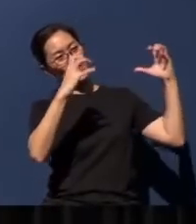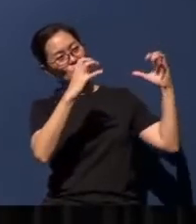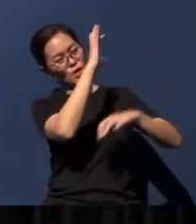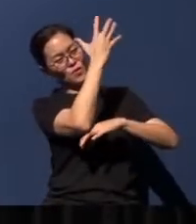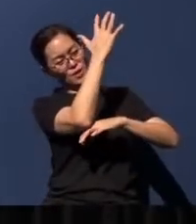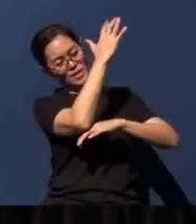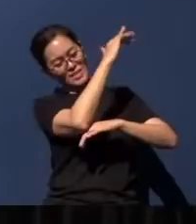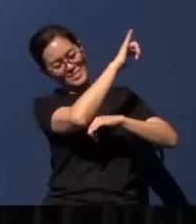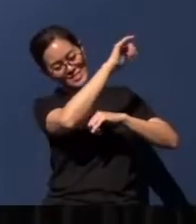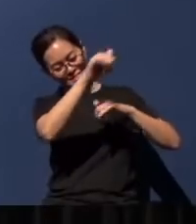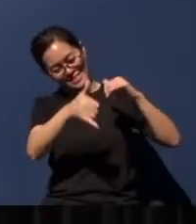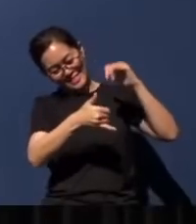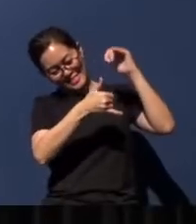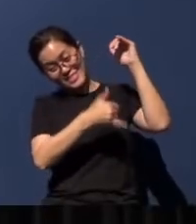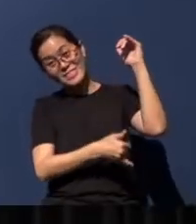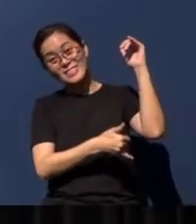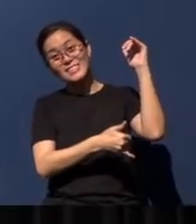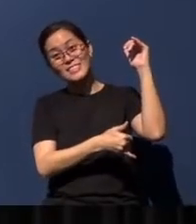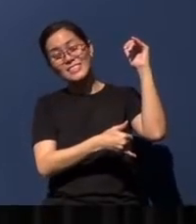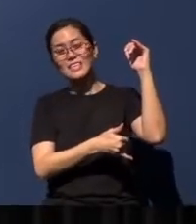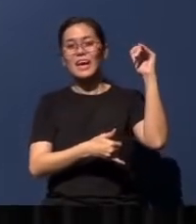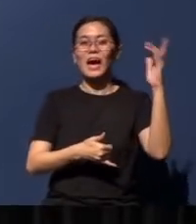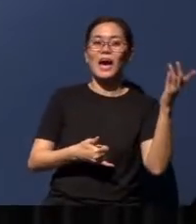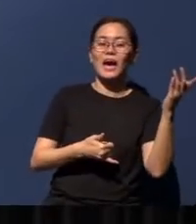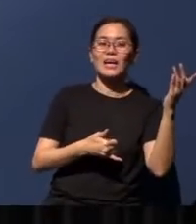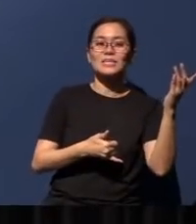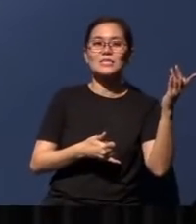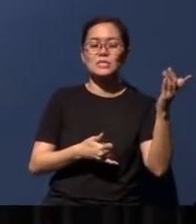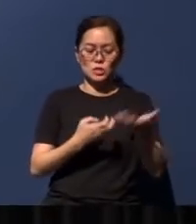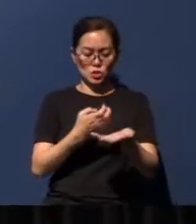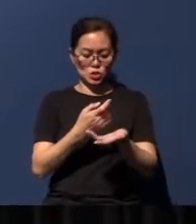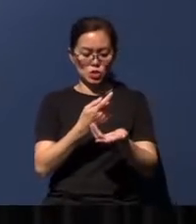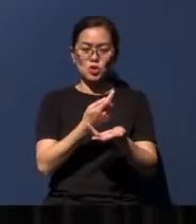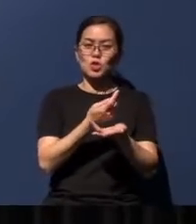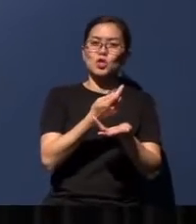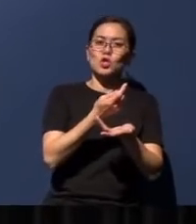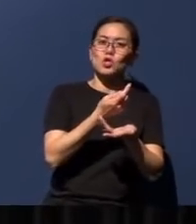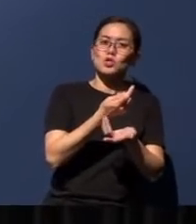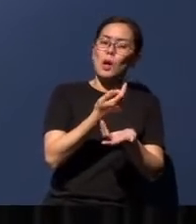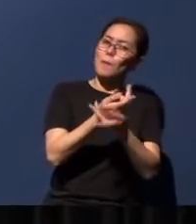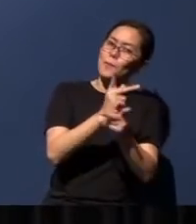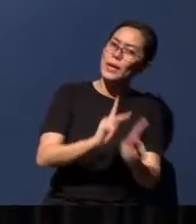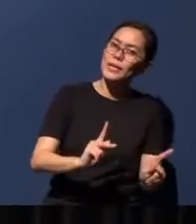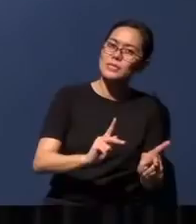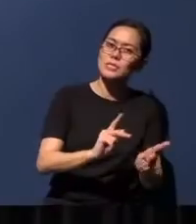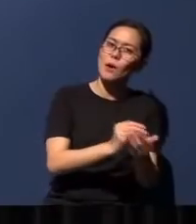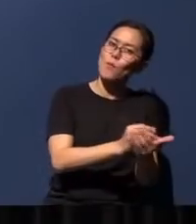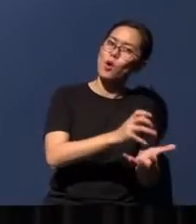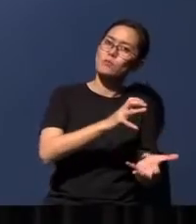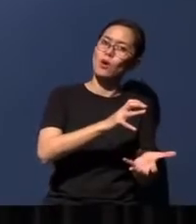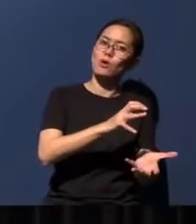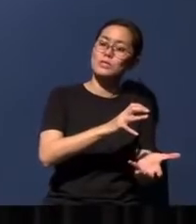in the land have now translated into economic well-being for the individual as well. You see,